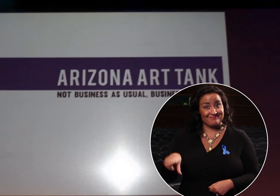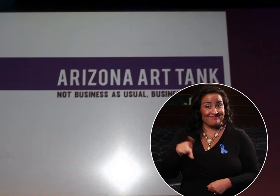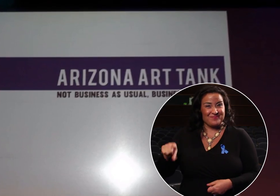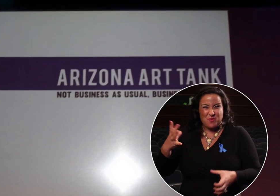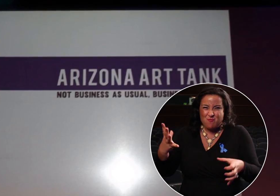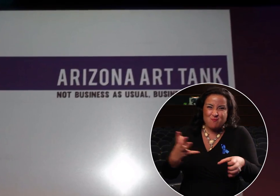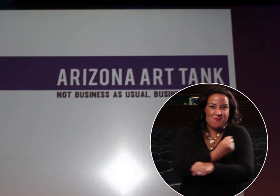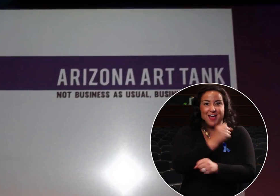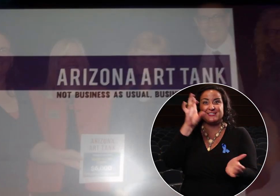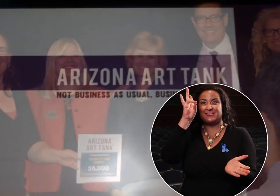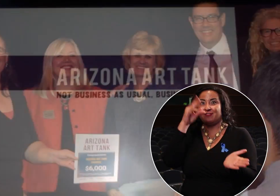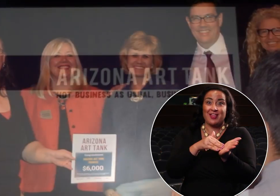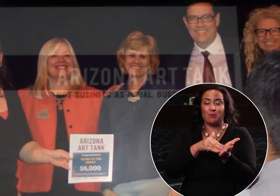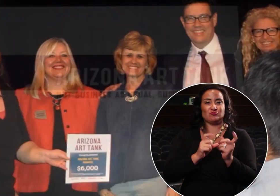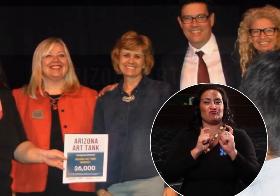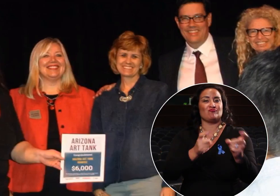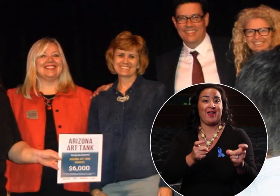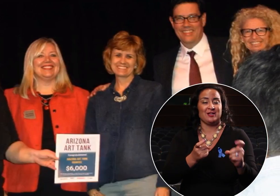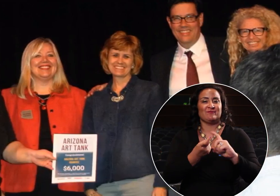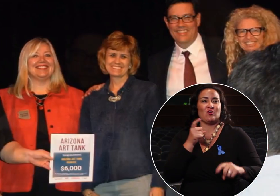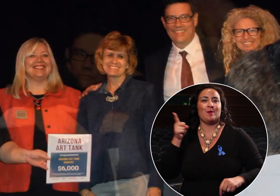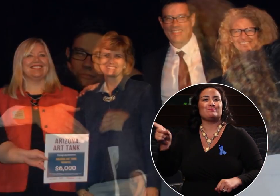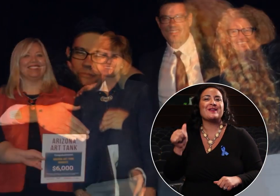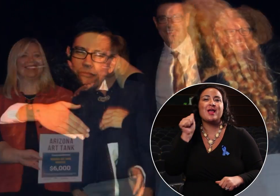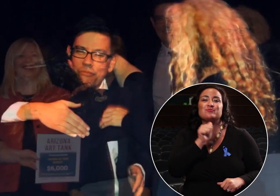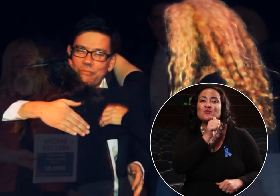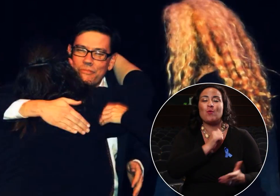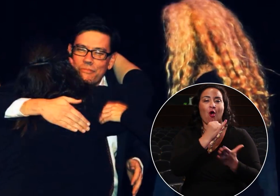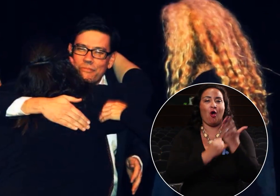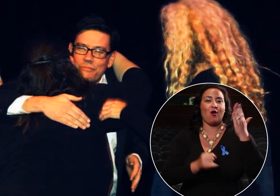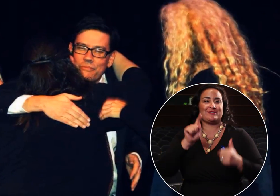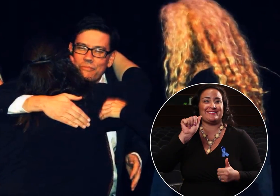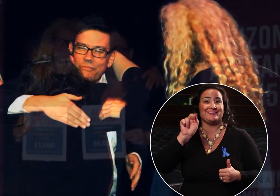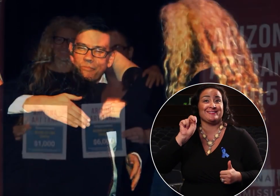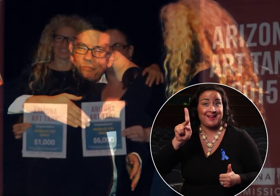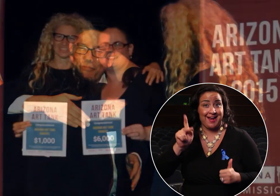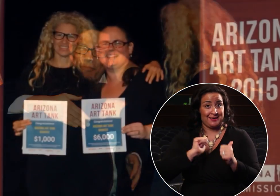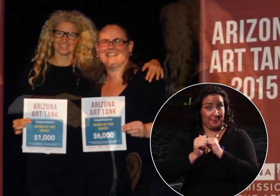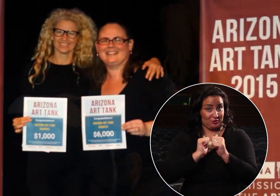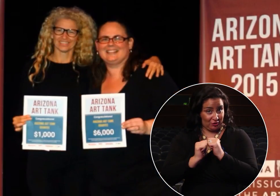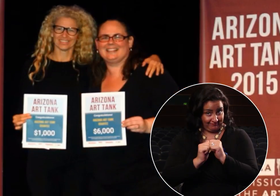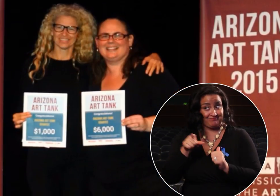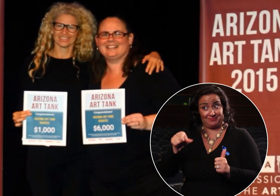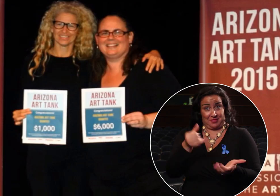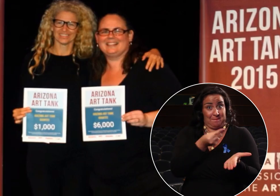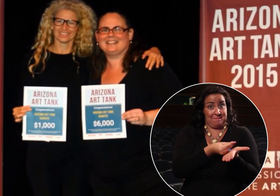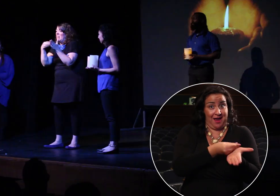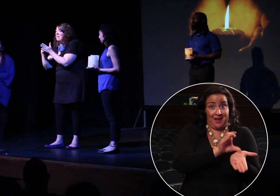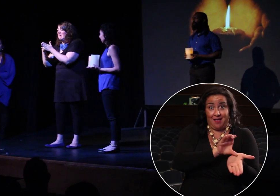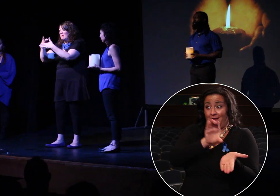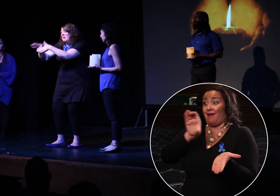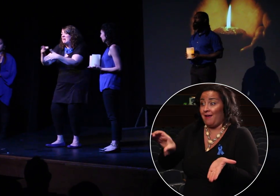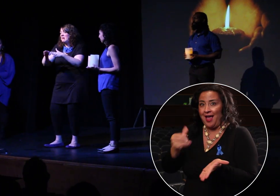The organization won a grant for $7,000 from the Arizona Art Tank competition and paid for the cast to